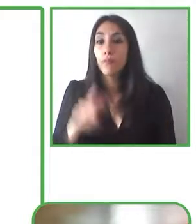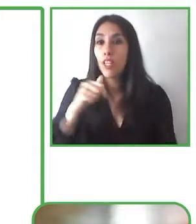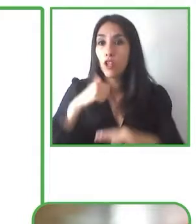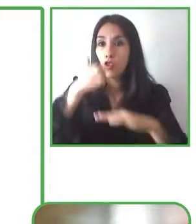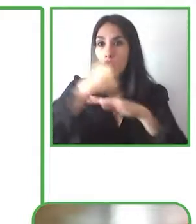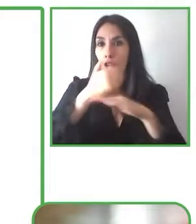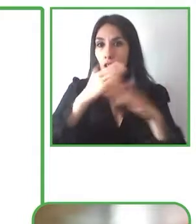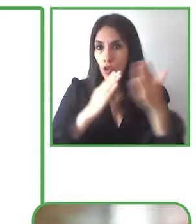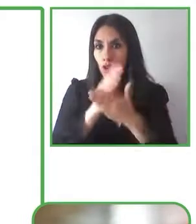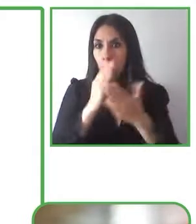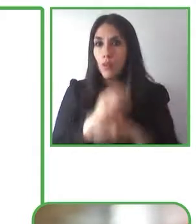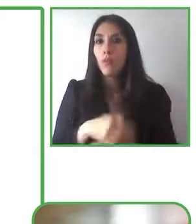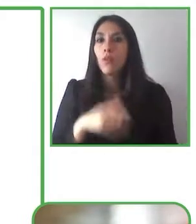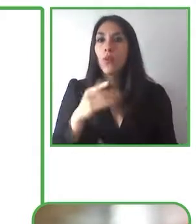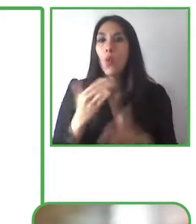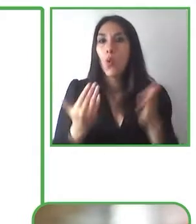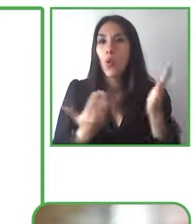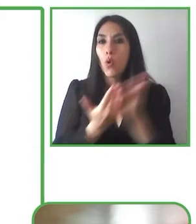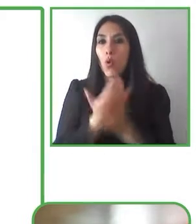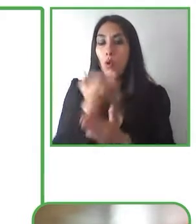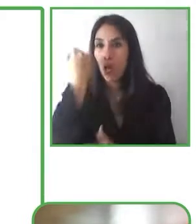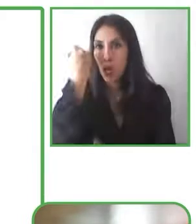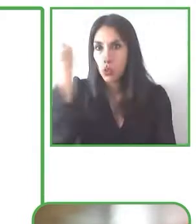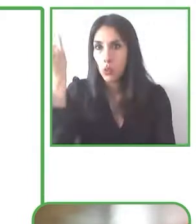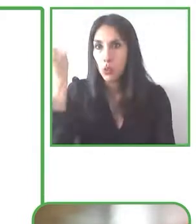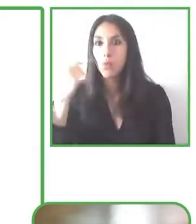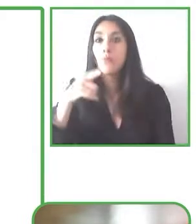that looks to promote accessibility it is fundamental for